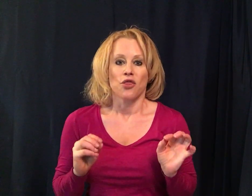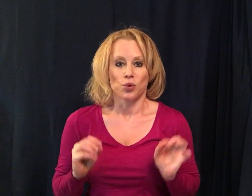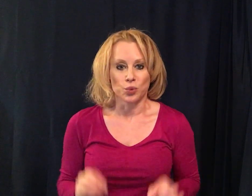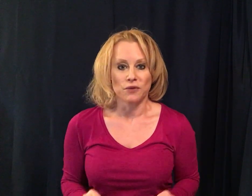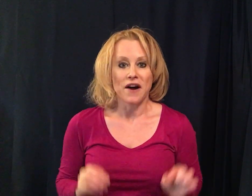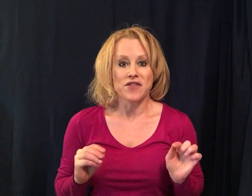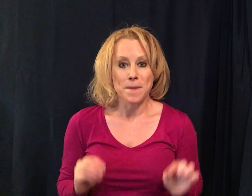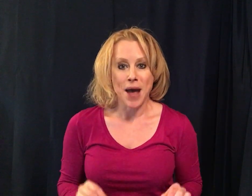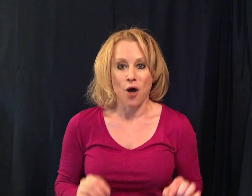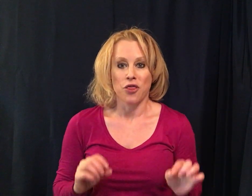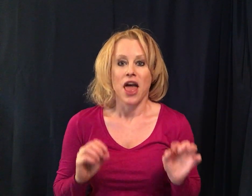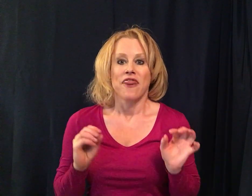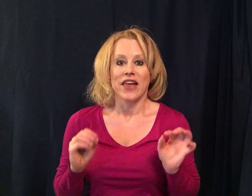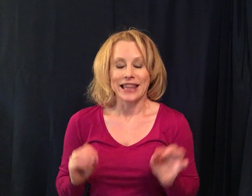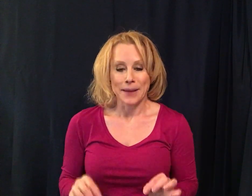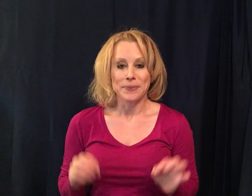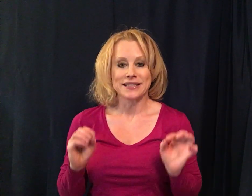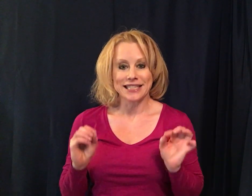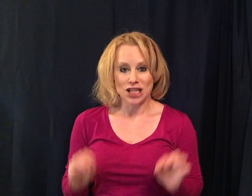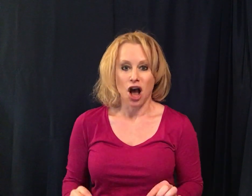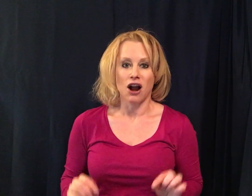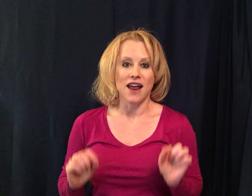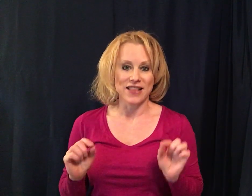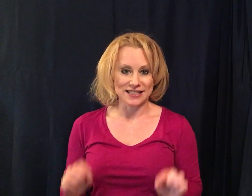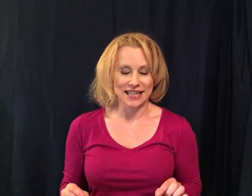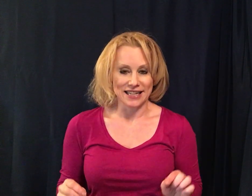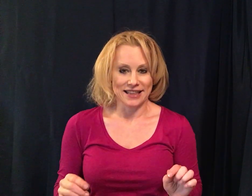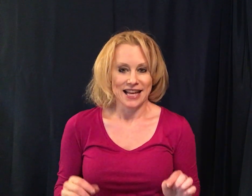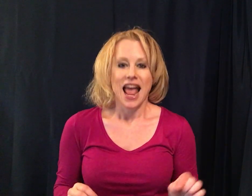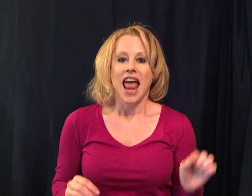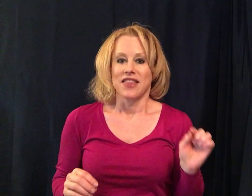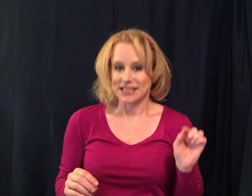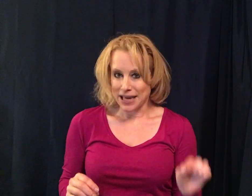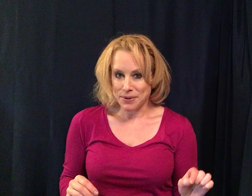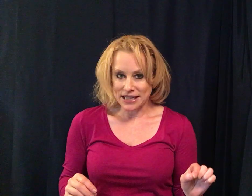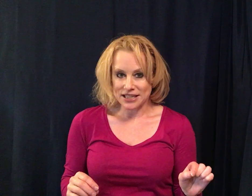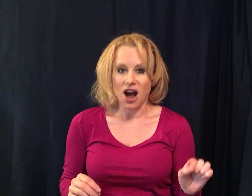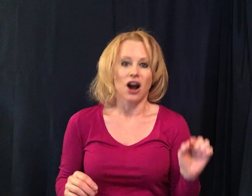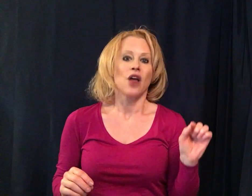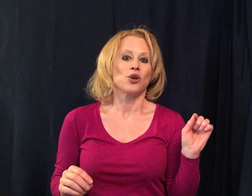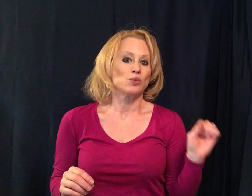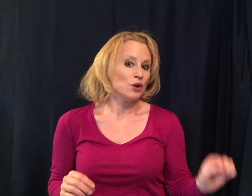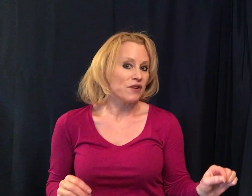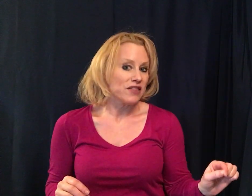roof of the mouth the lips the tongue and the teeth the tip of the tongue the roof of